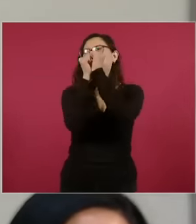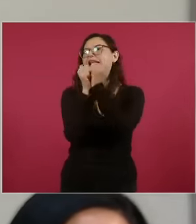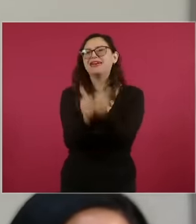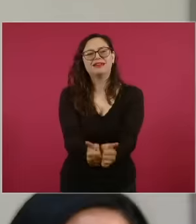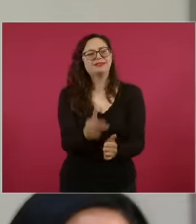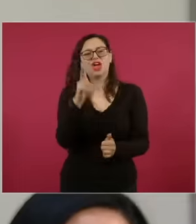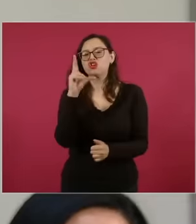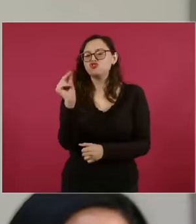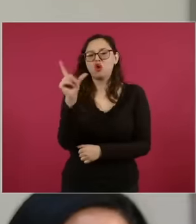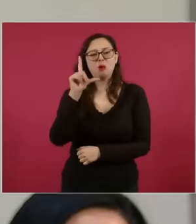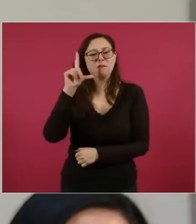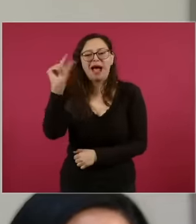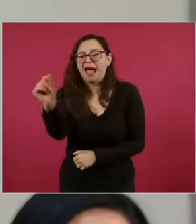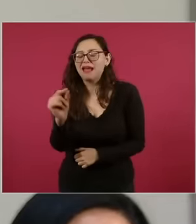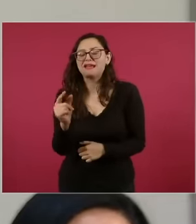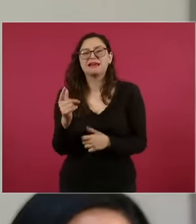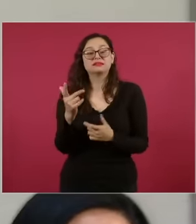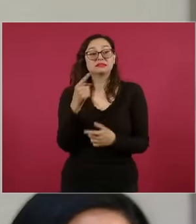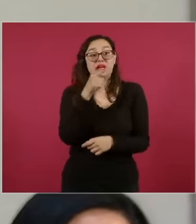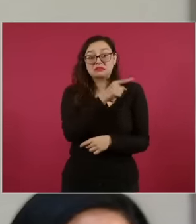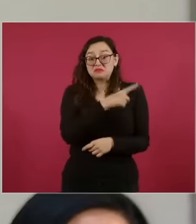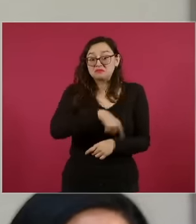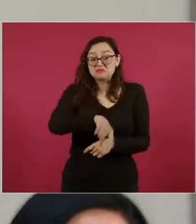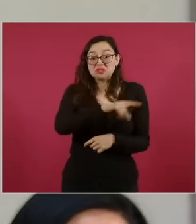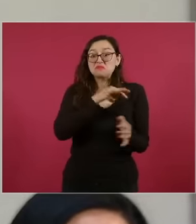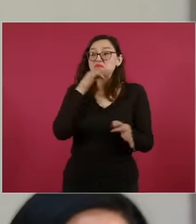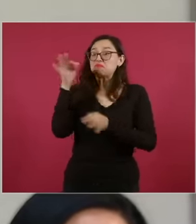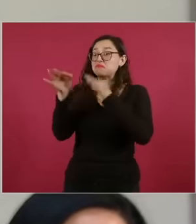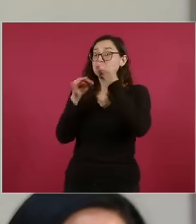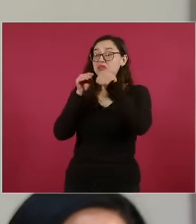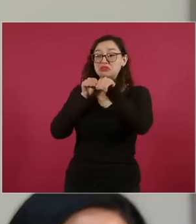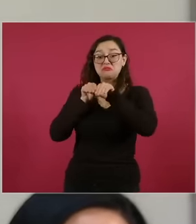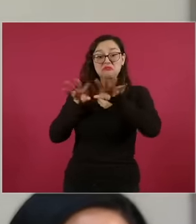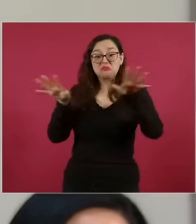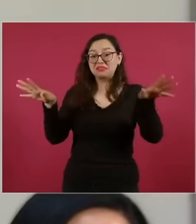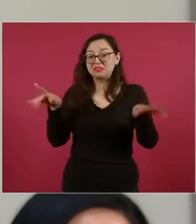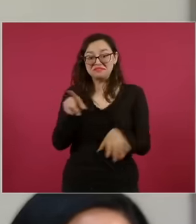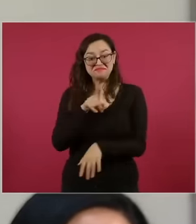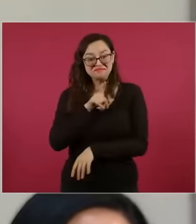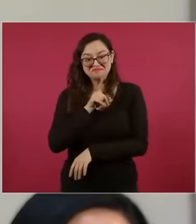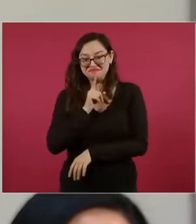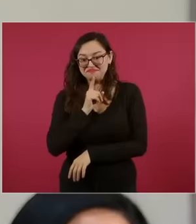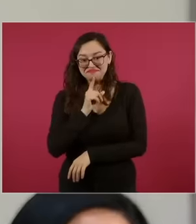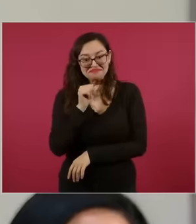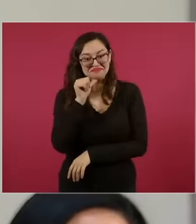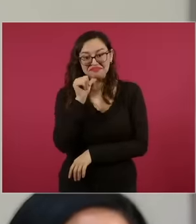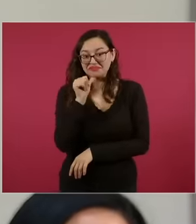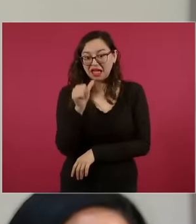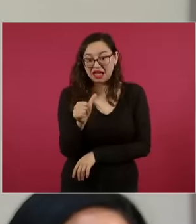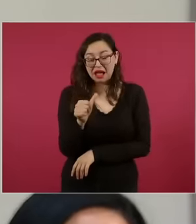a bottle was thrown at him But well returning to the businessman Salinas statement eh this year the